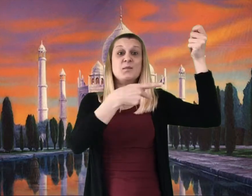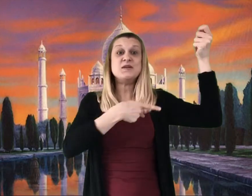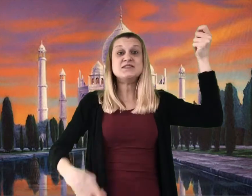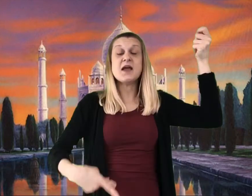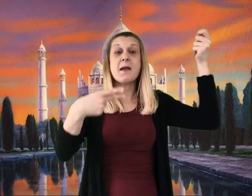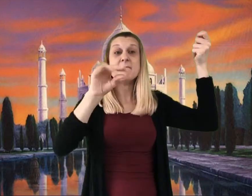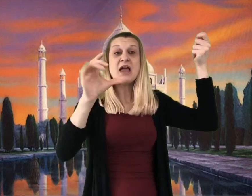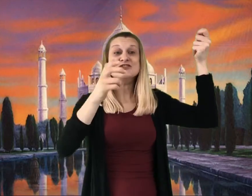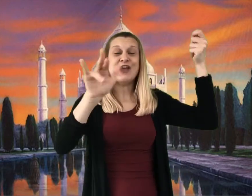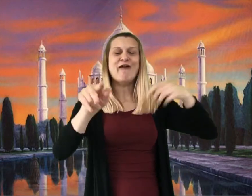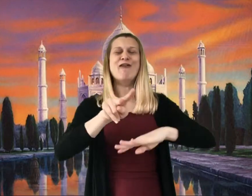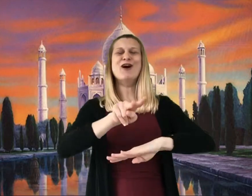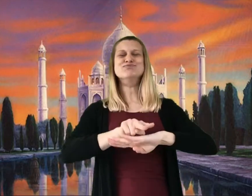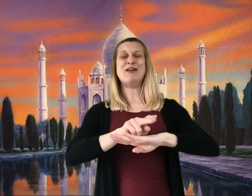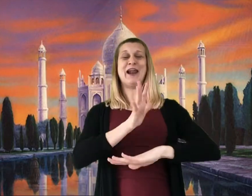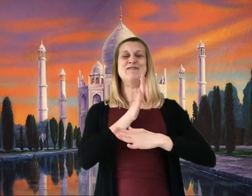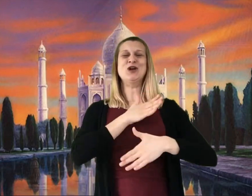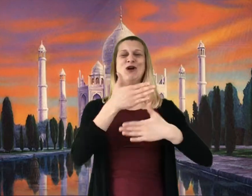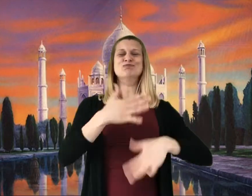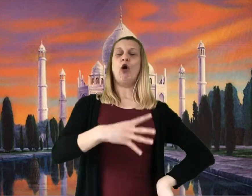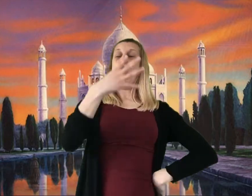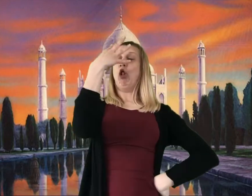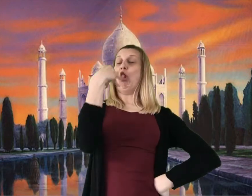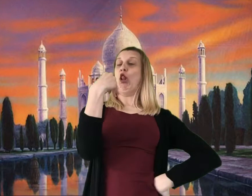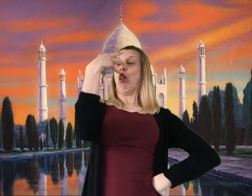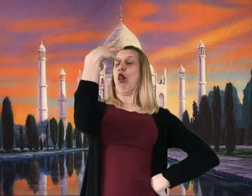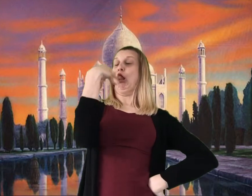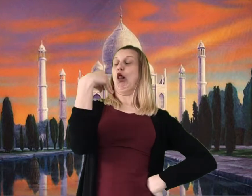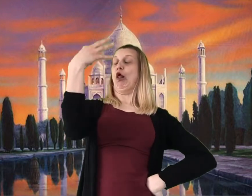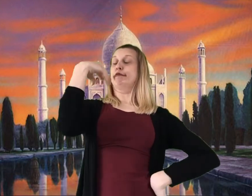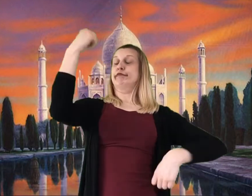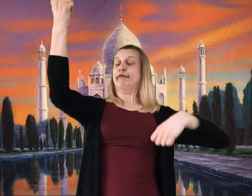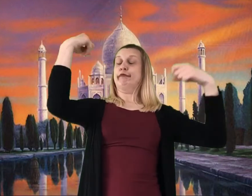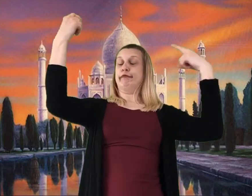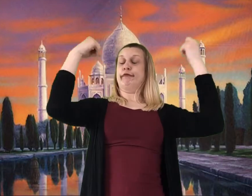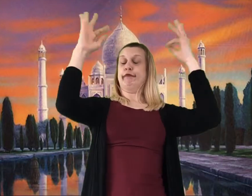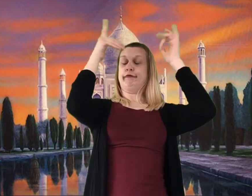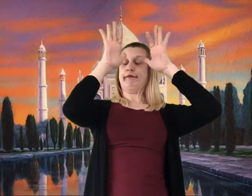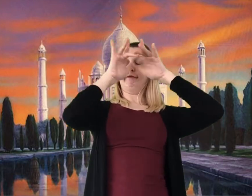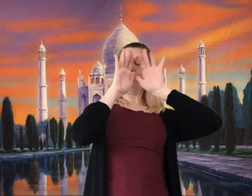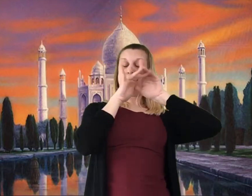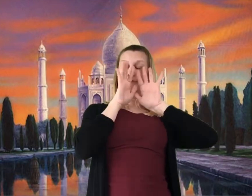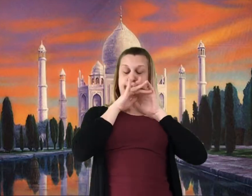and the crazy prince, who was dozing in the living room at the time,